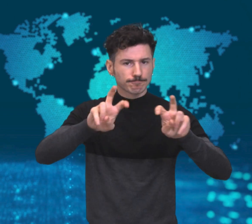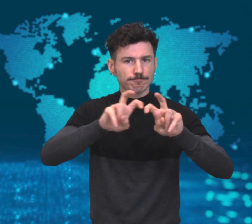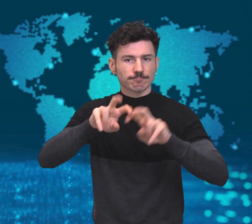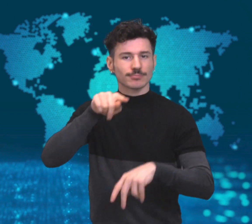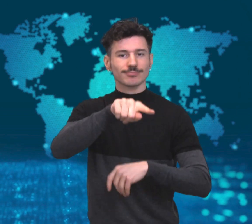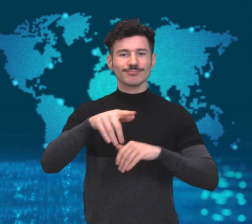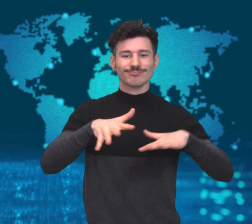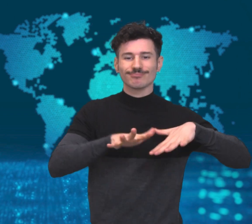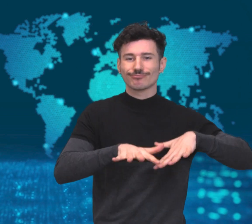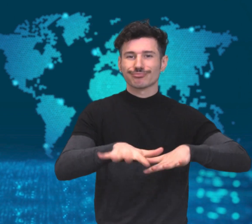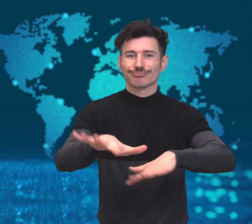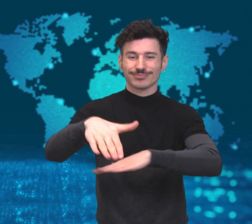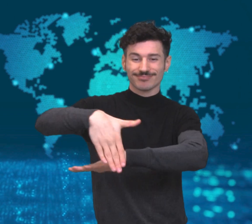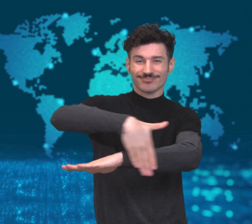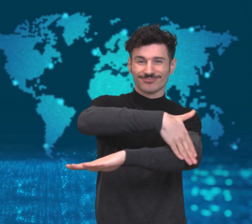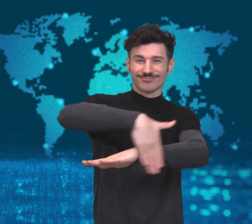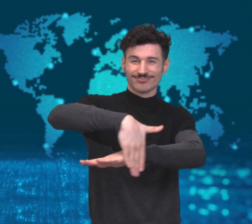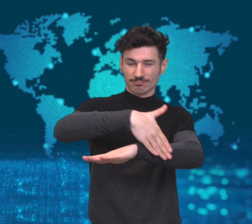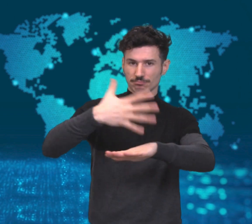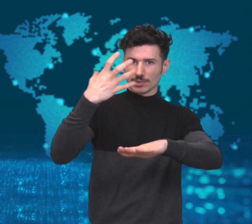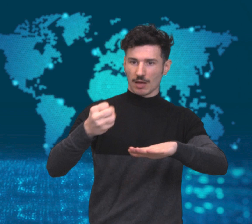suspended its production.